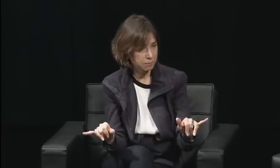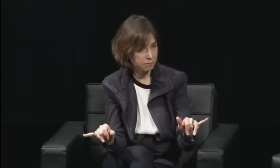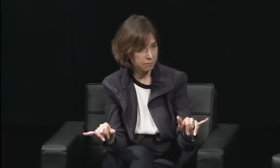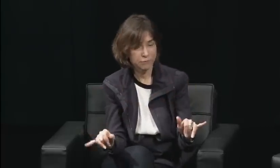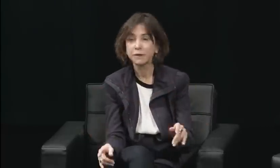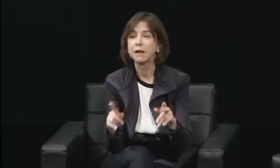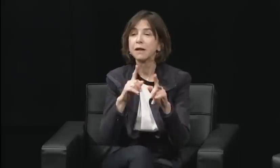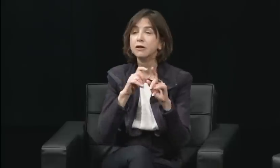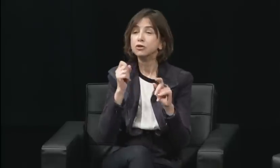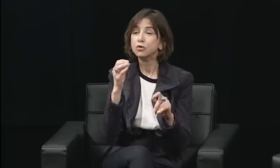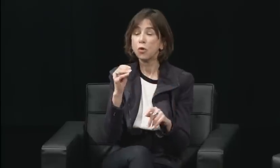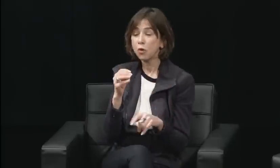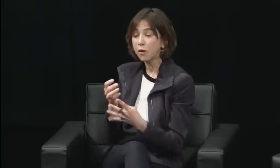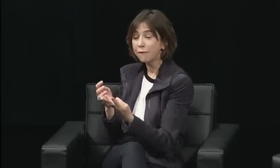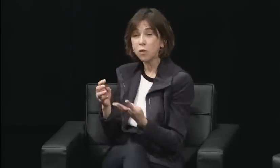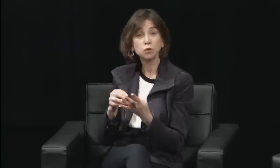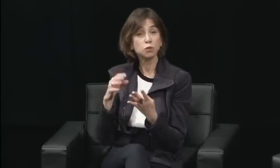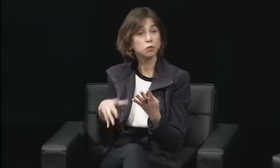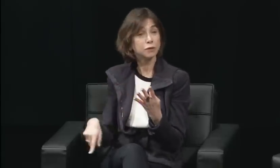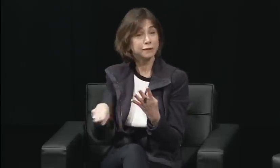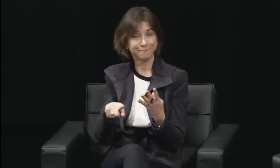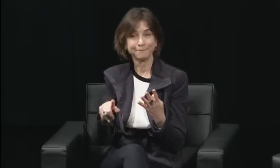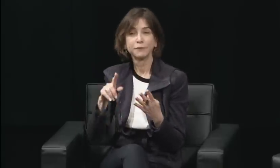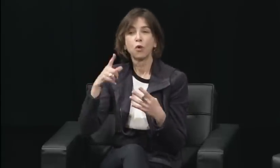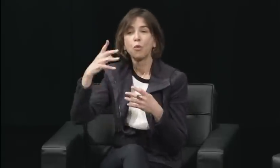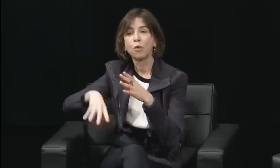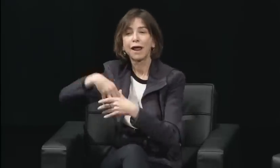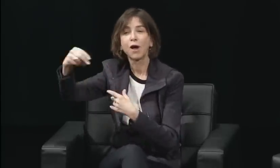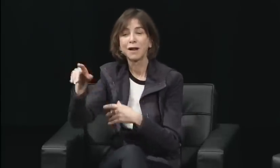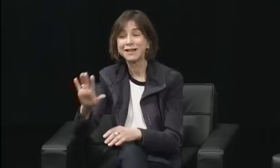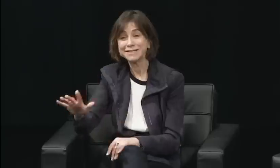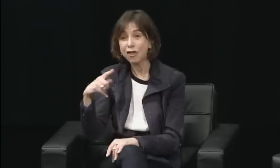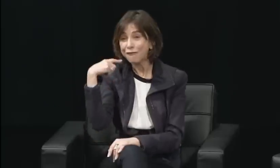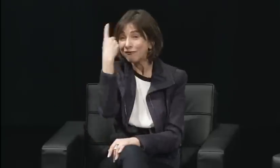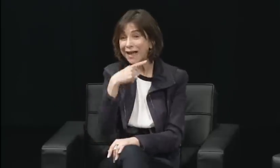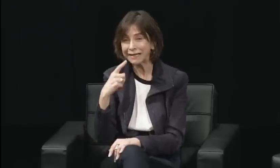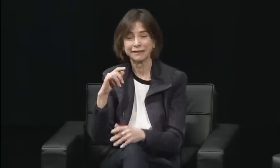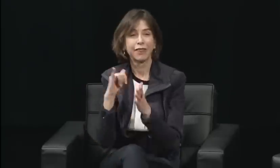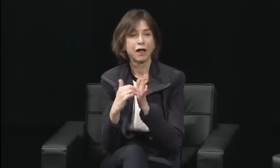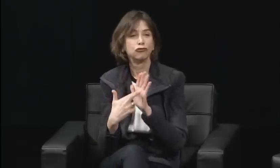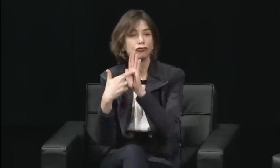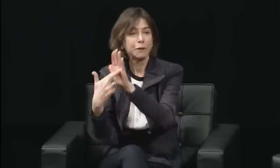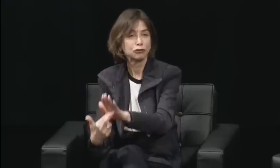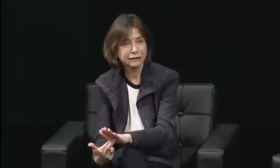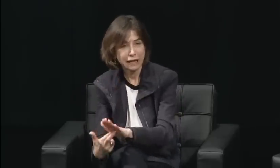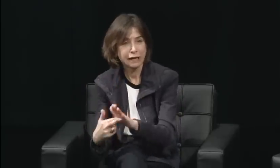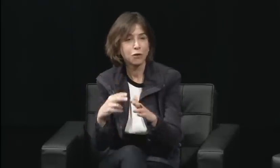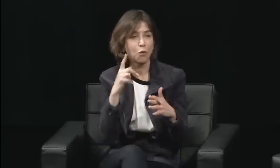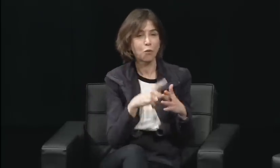and shared in a singular voice. Why was it we wanted a deaf president?